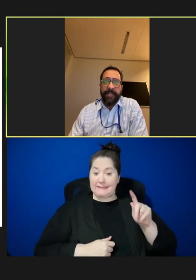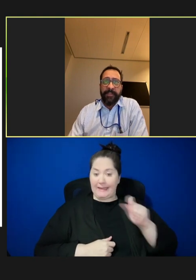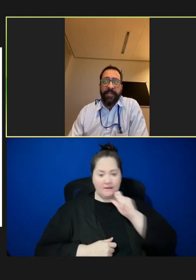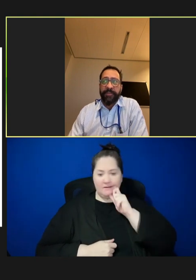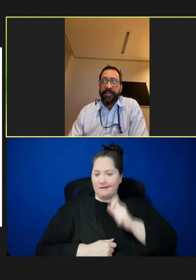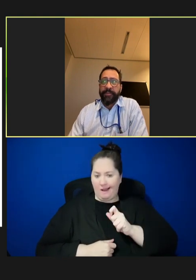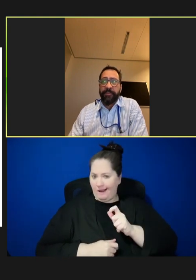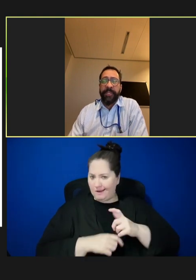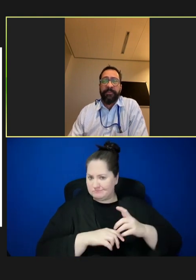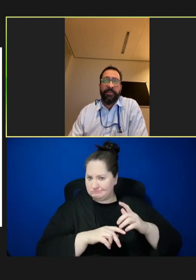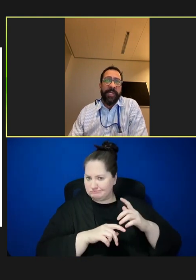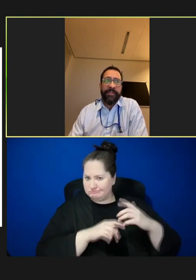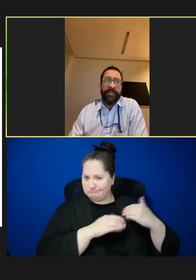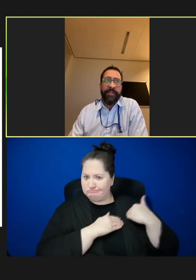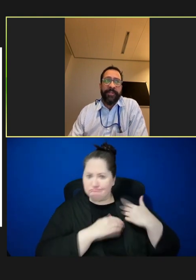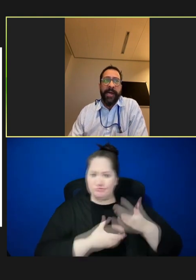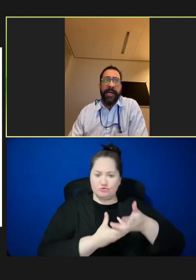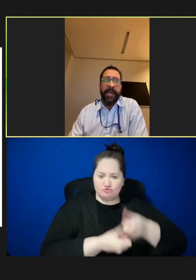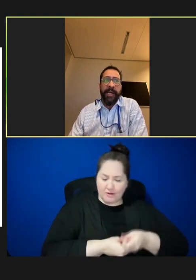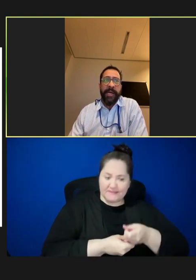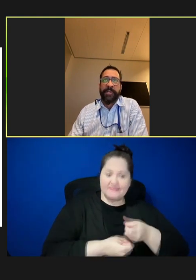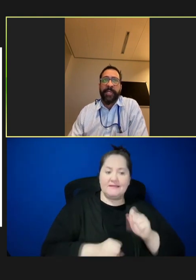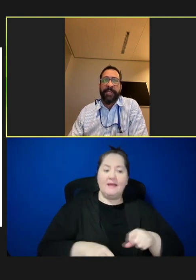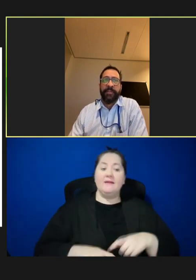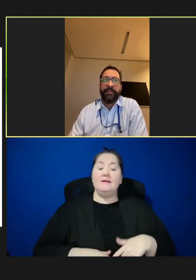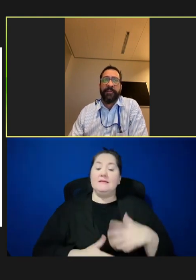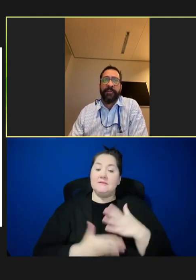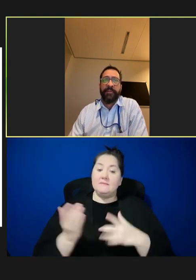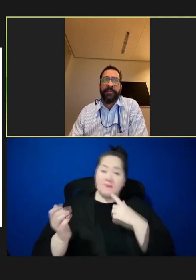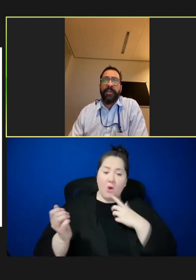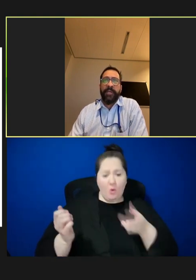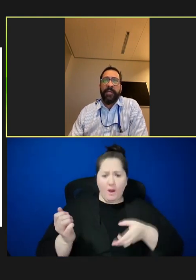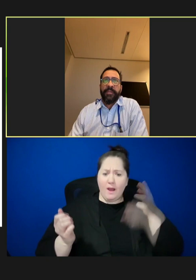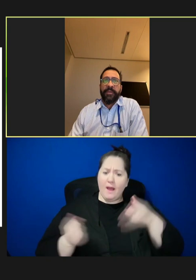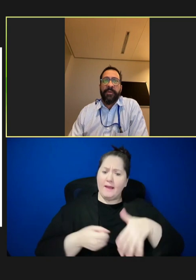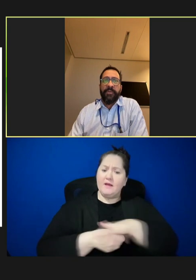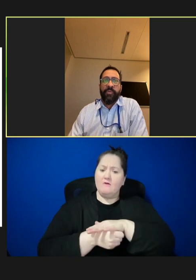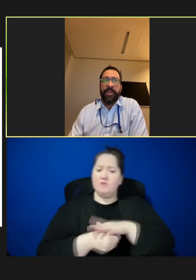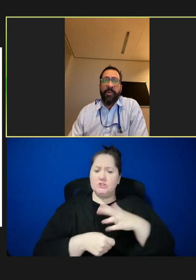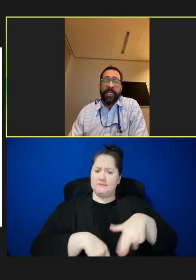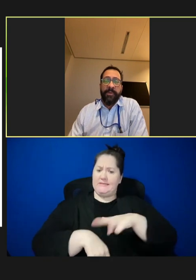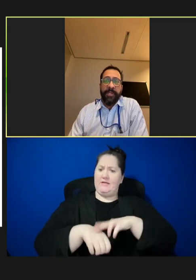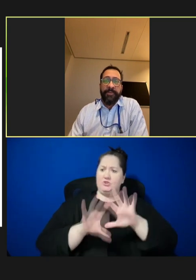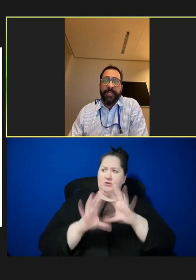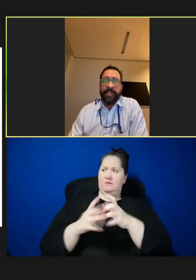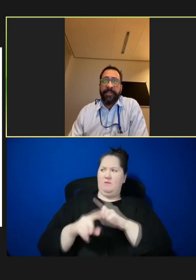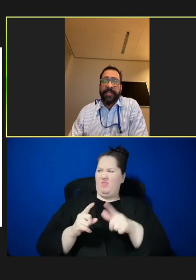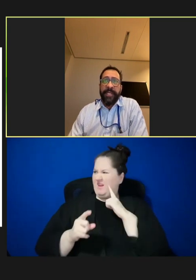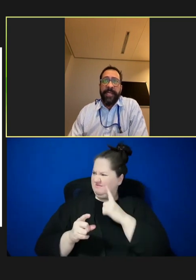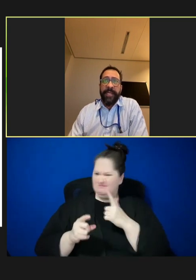affected countries really report, actually very high coverage at the national level. So, we're working with countries to understand and